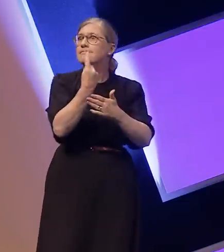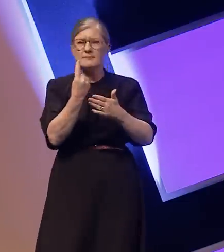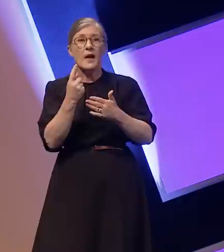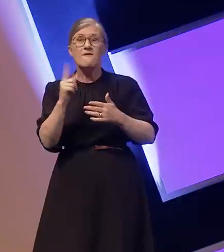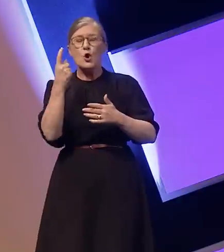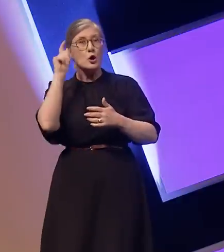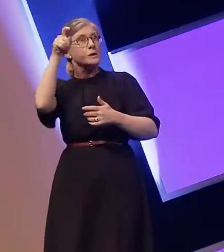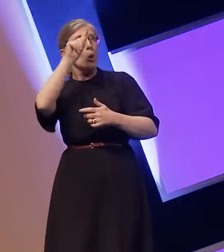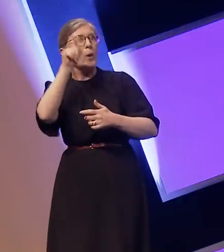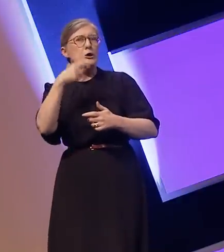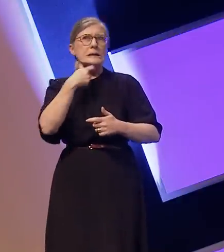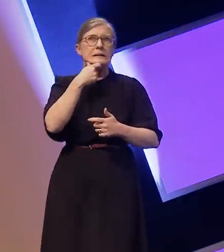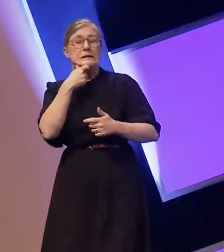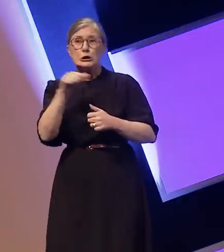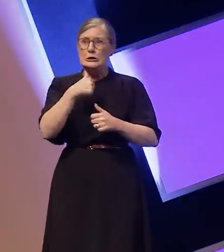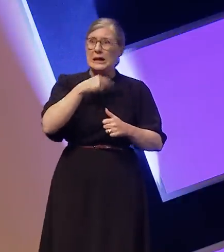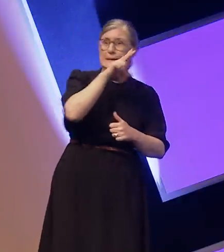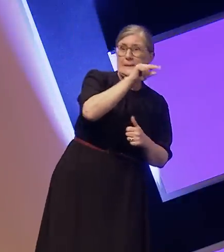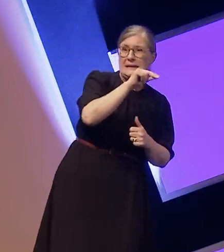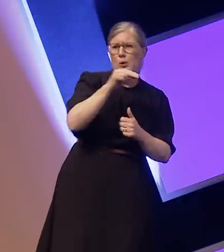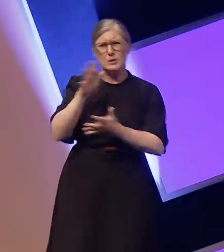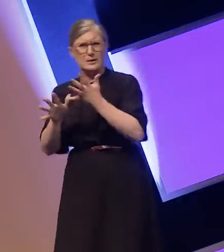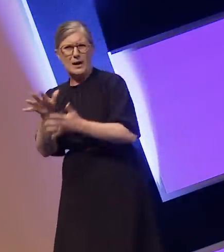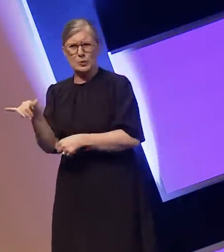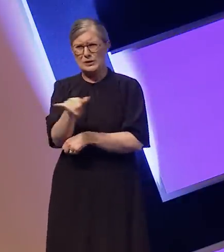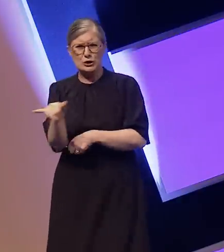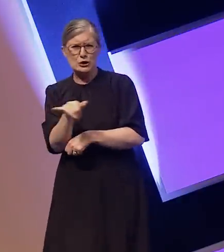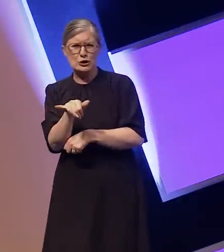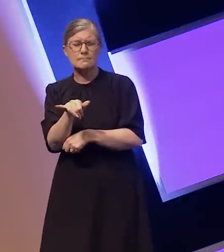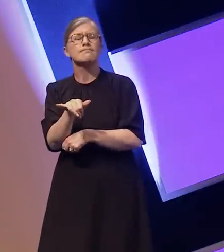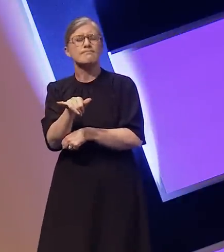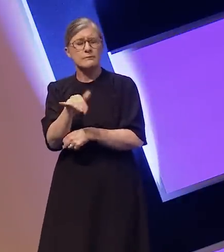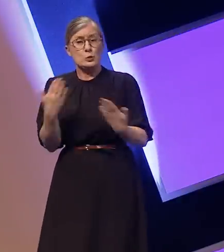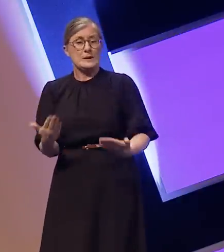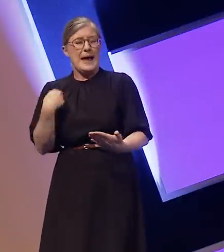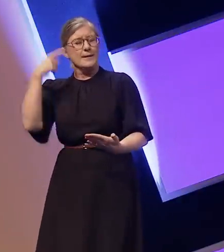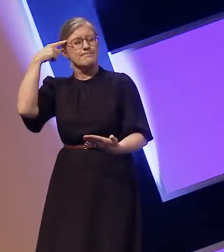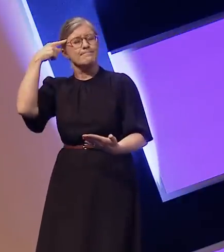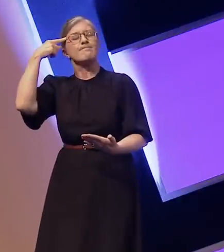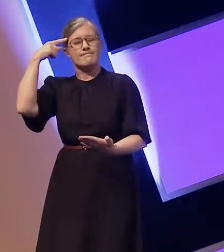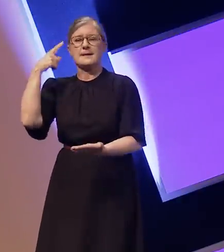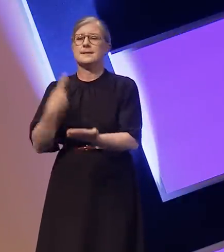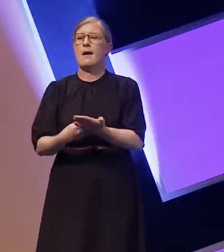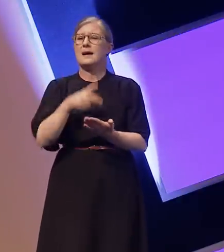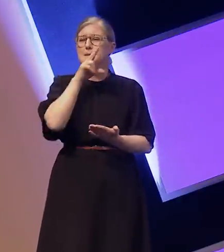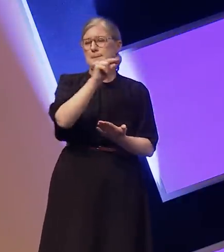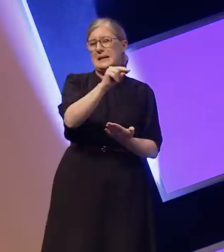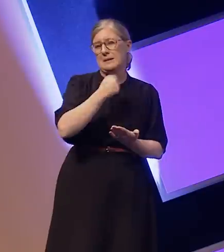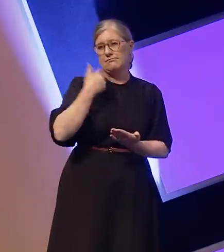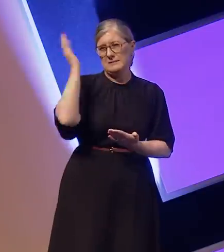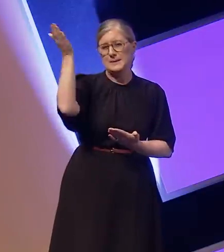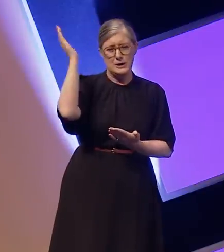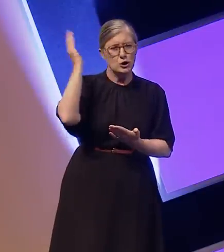I speak or should I sign? Today for this speech I have decided to speak. I am speaking